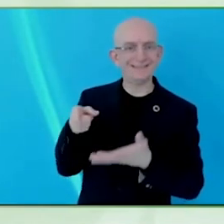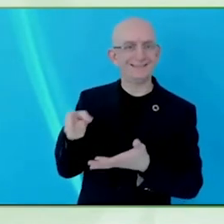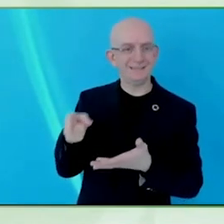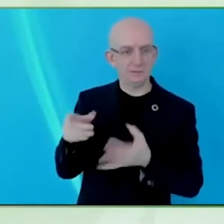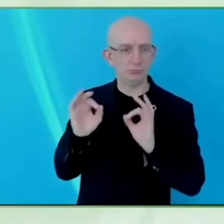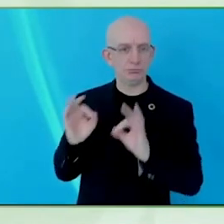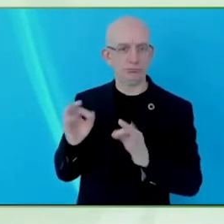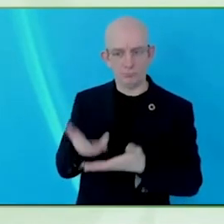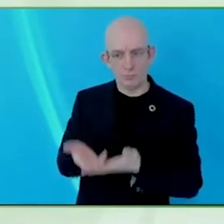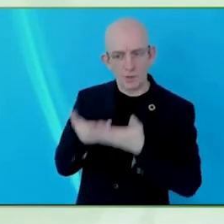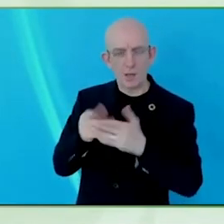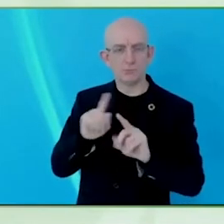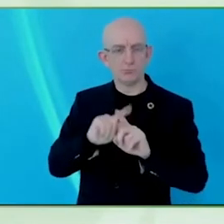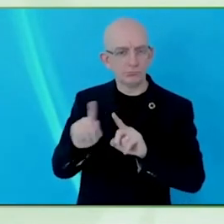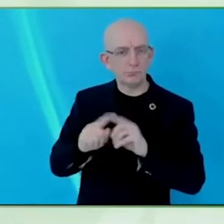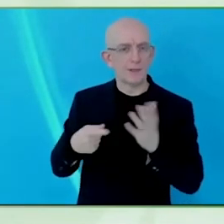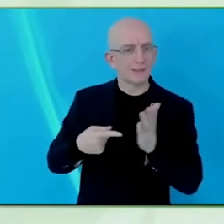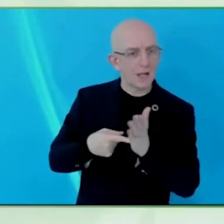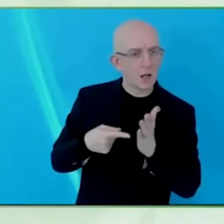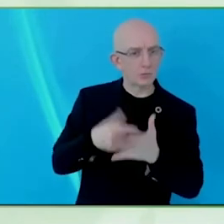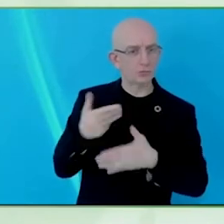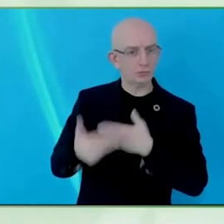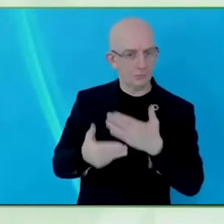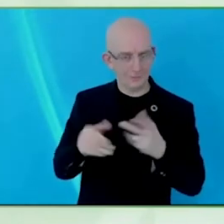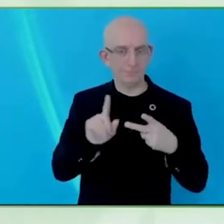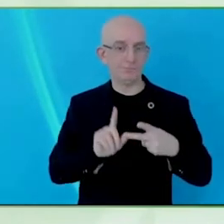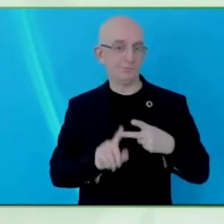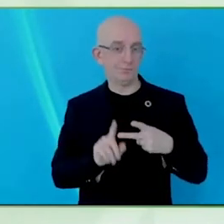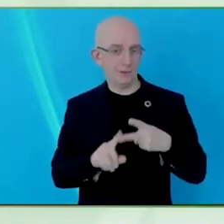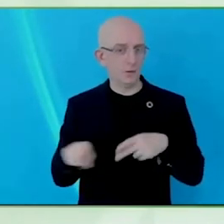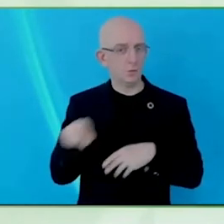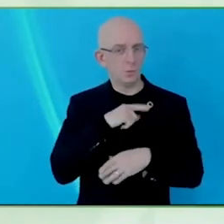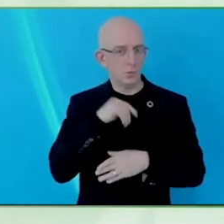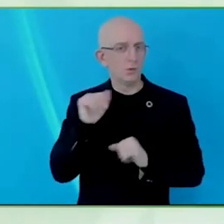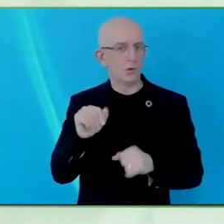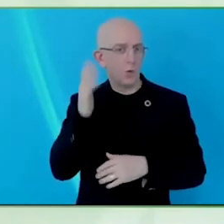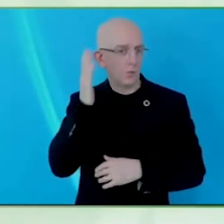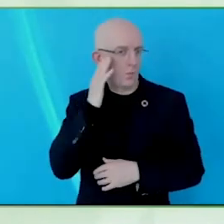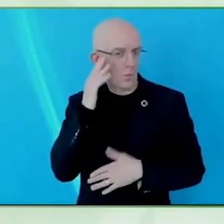process and create, design, test, but the most important thing is